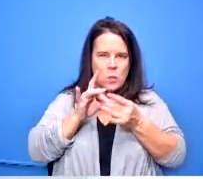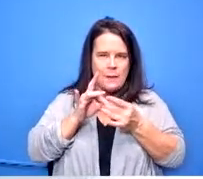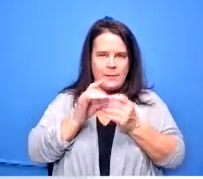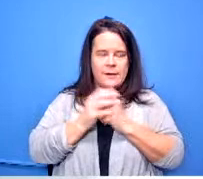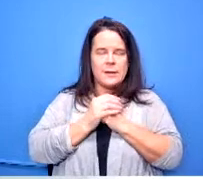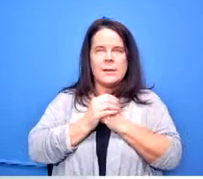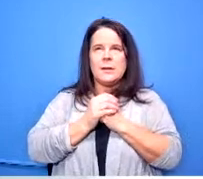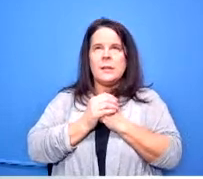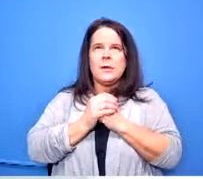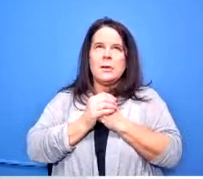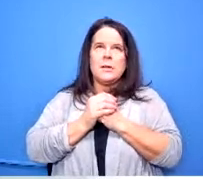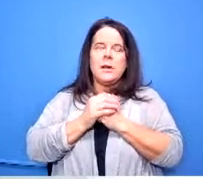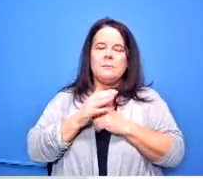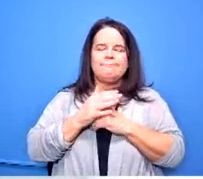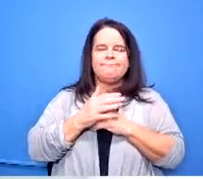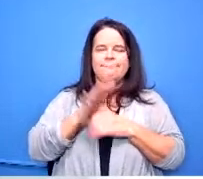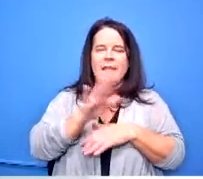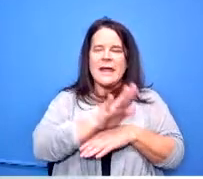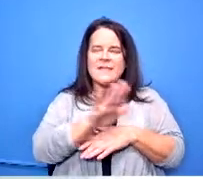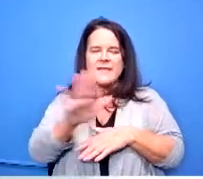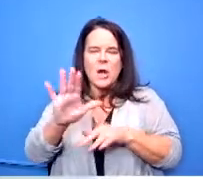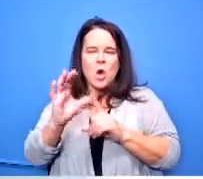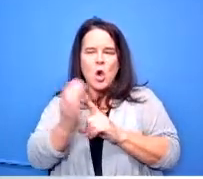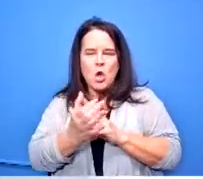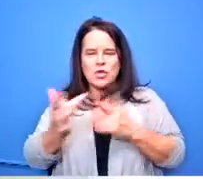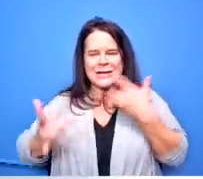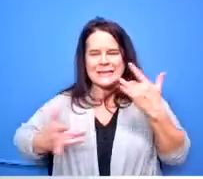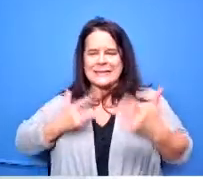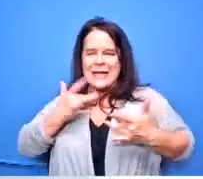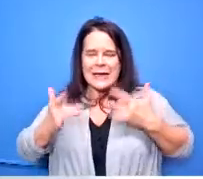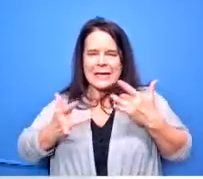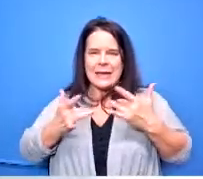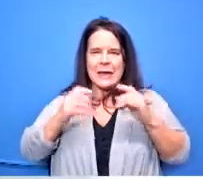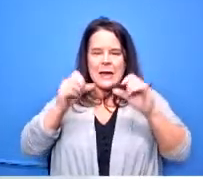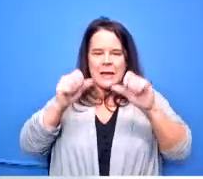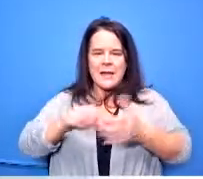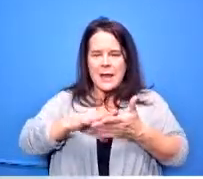their culture is exciting they get to learn i mean we have different